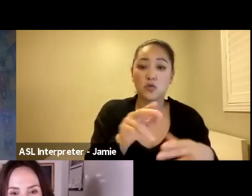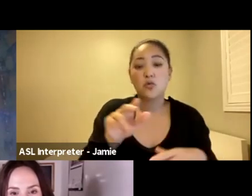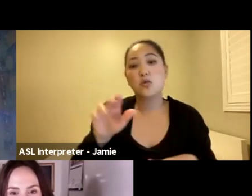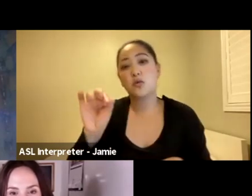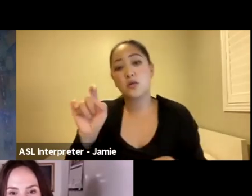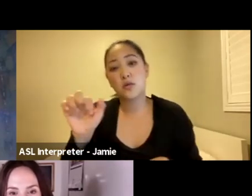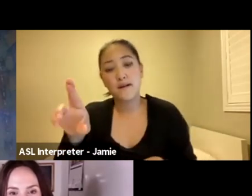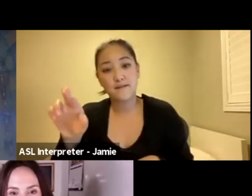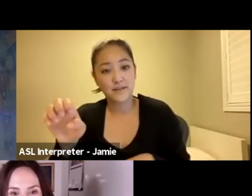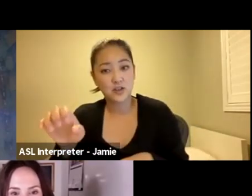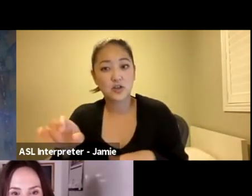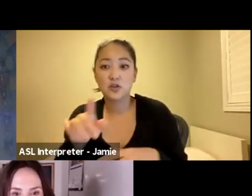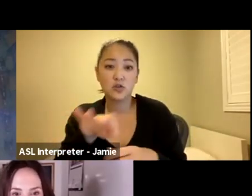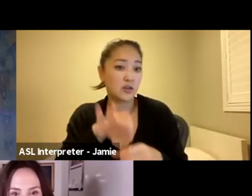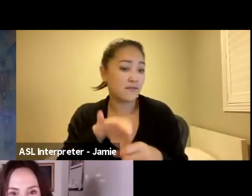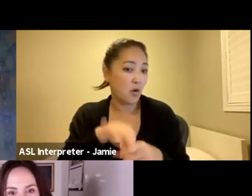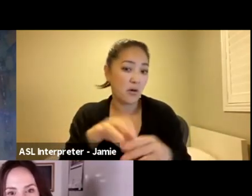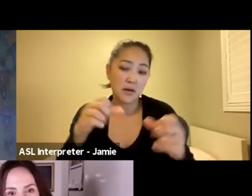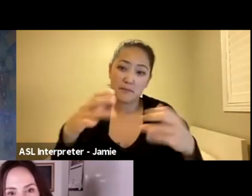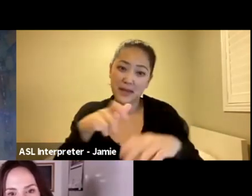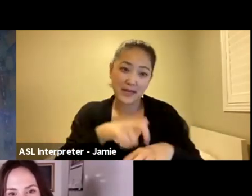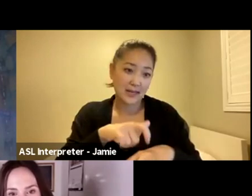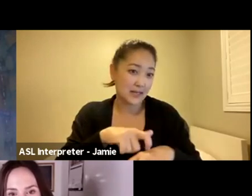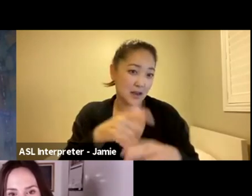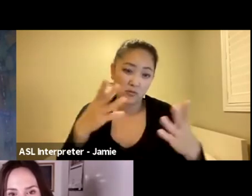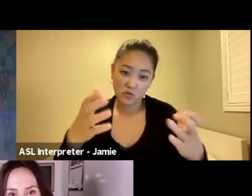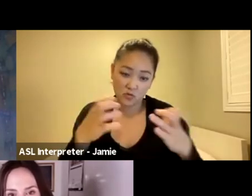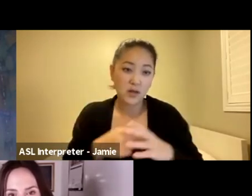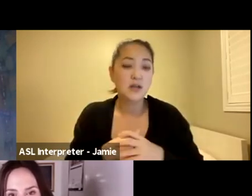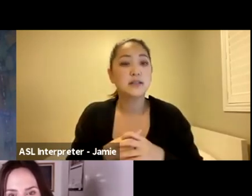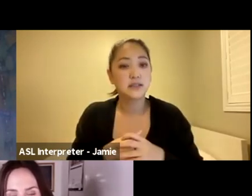You can vote as many times as you want and to definitely just check it out. Then